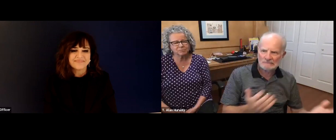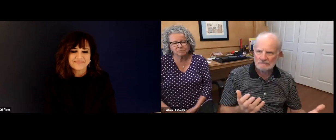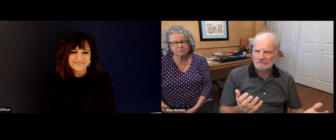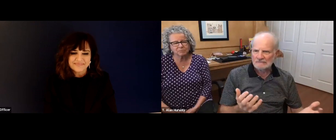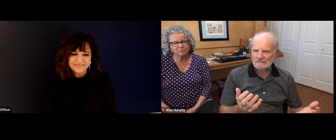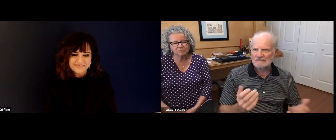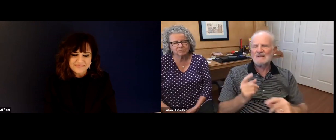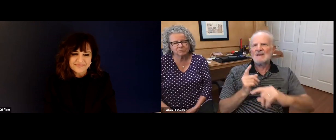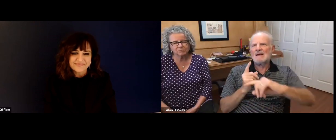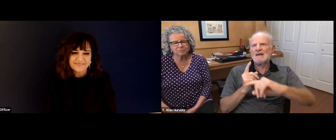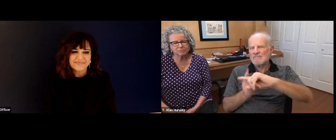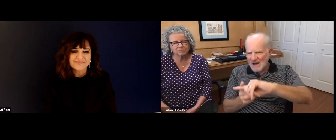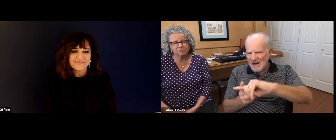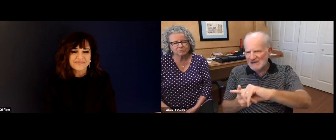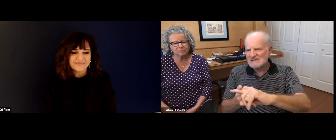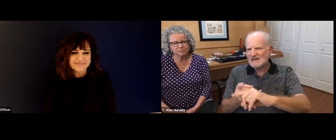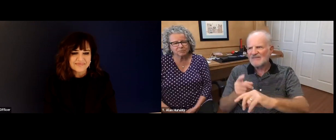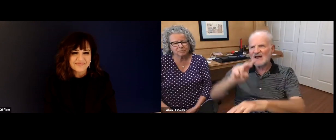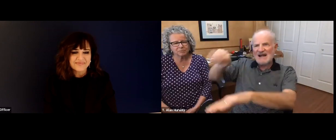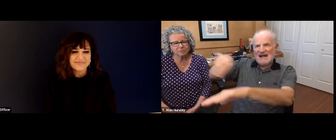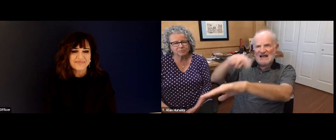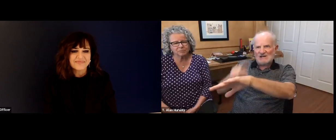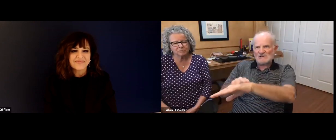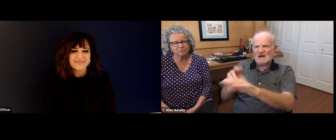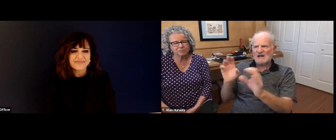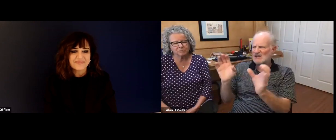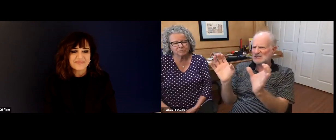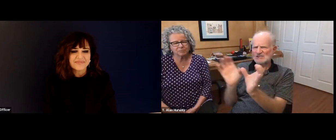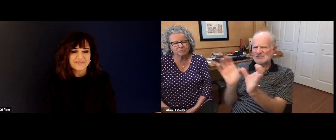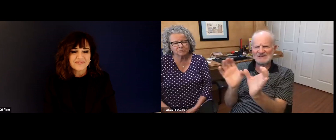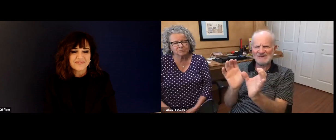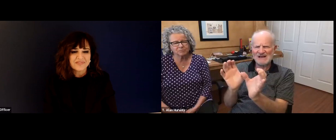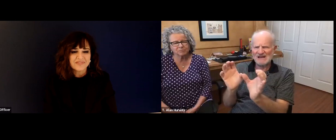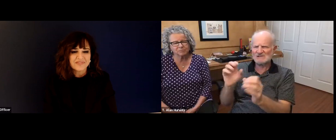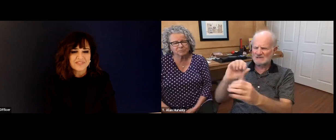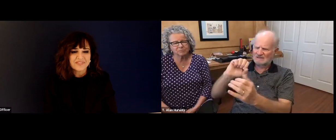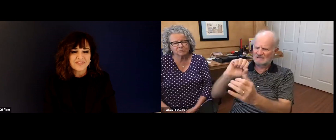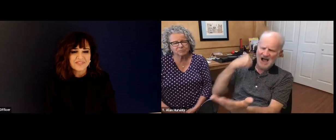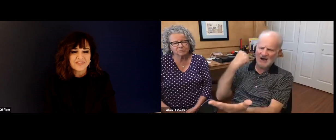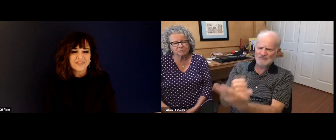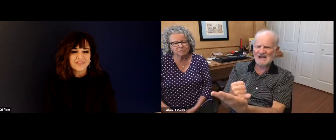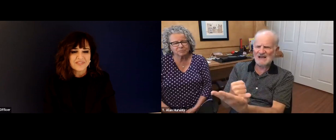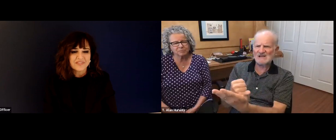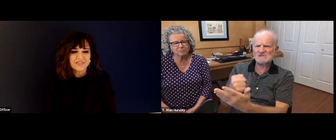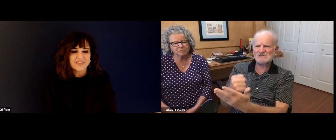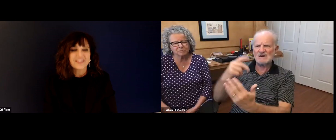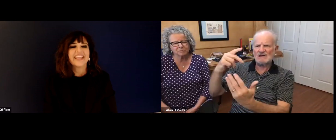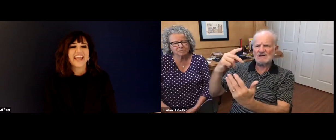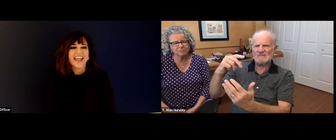transferred over to ncid. But I was told that that wasn't going to happen that I would have to basically source resources